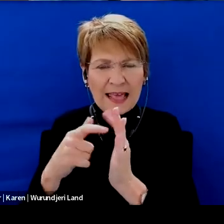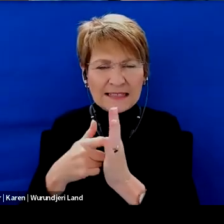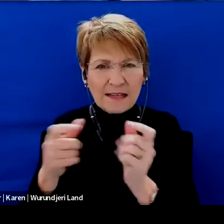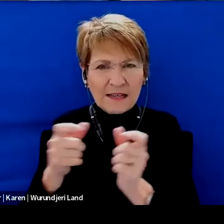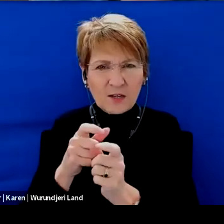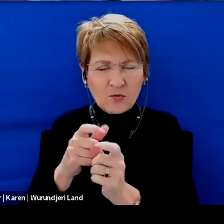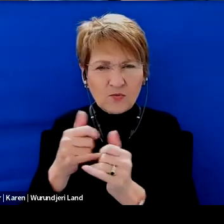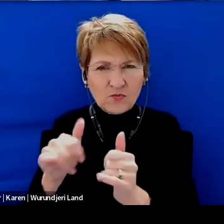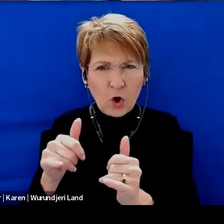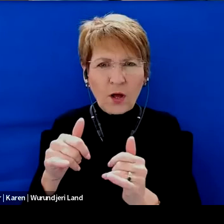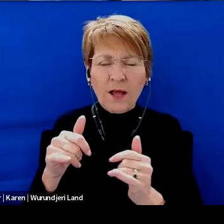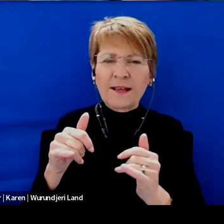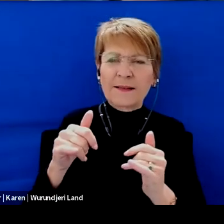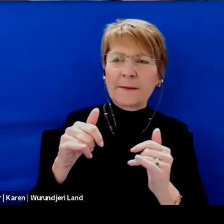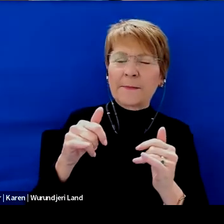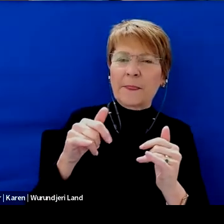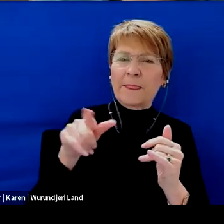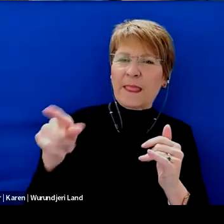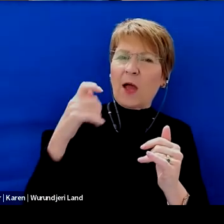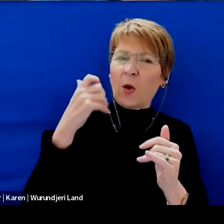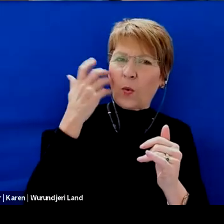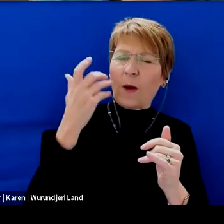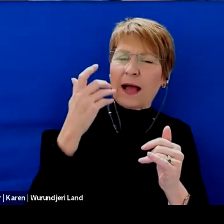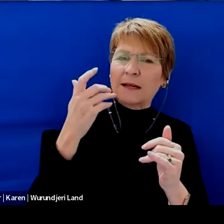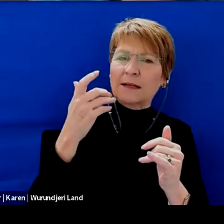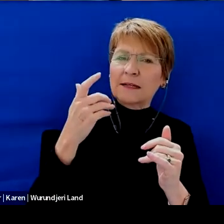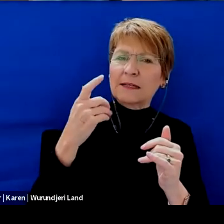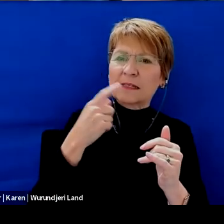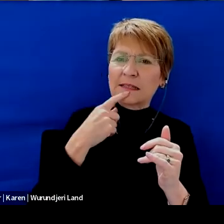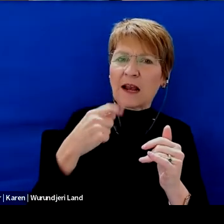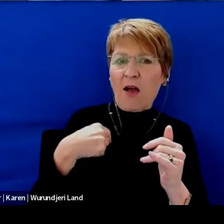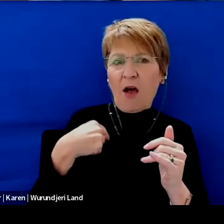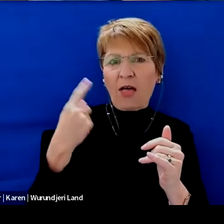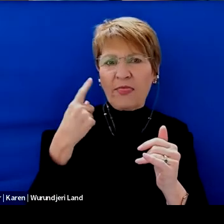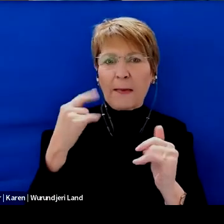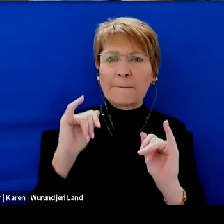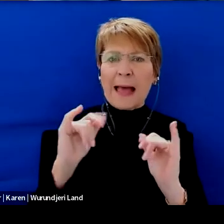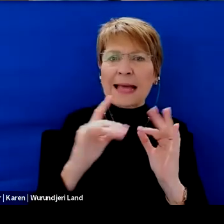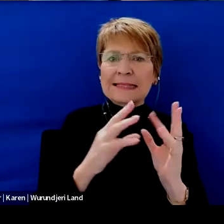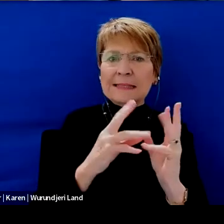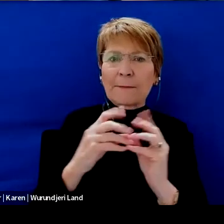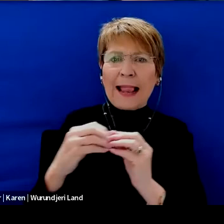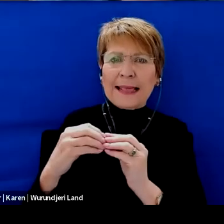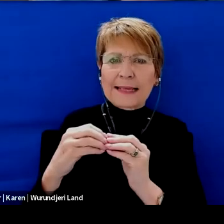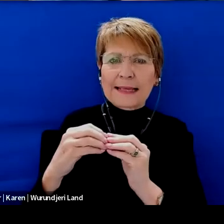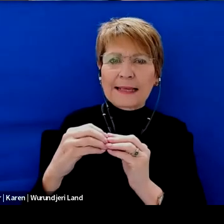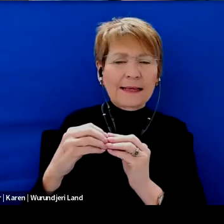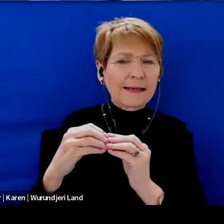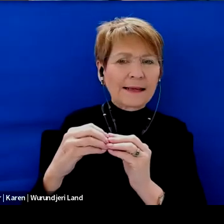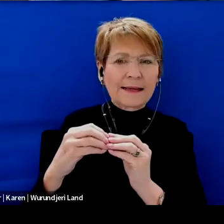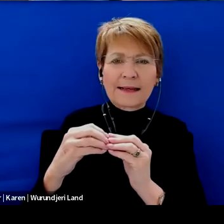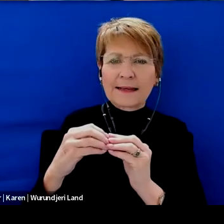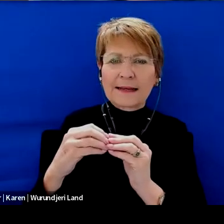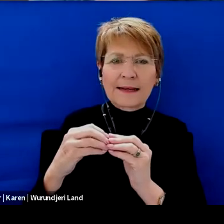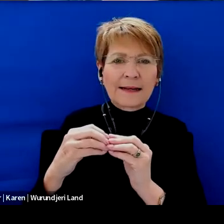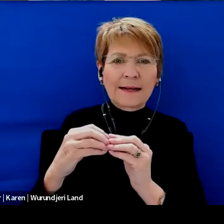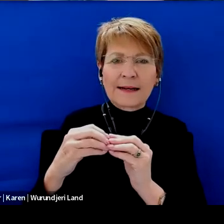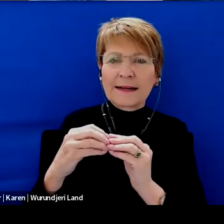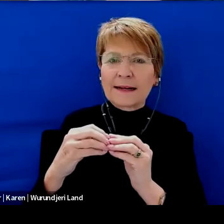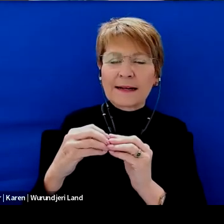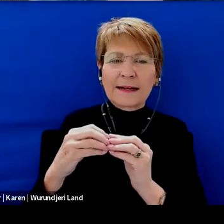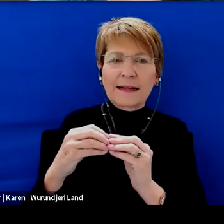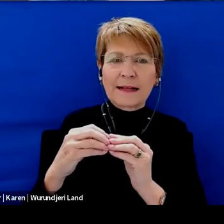And it was always just put down to the fact that she's just a bad speller that's okay. Um, fast forward.